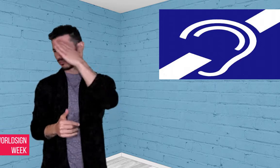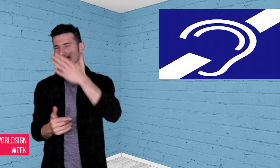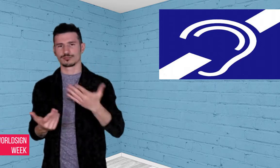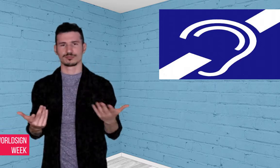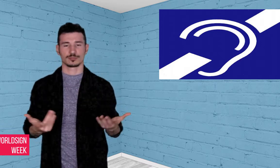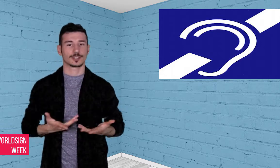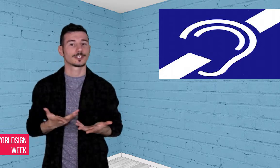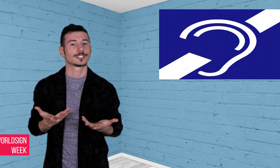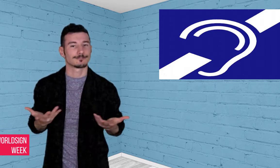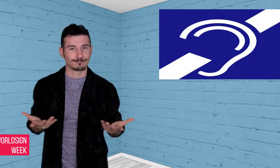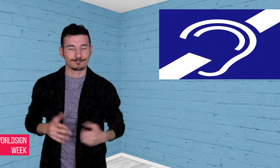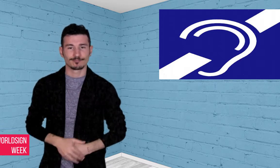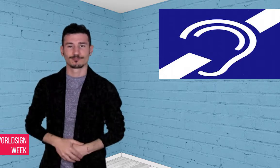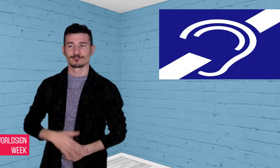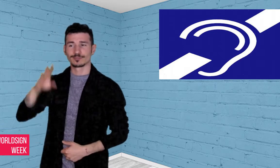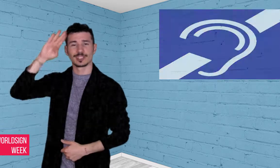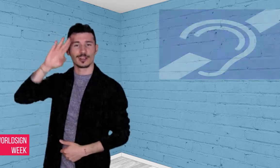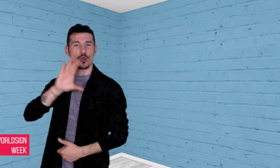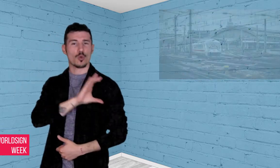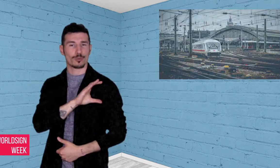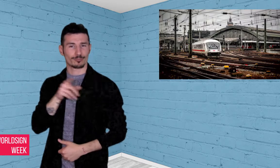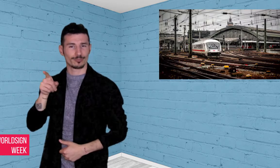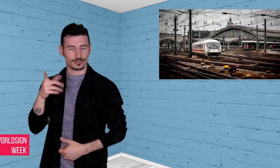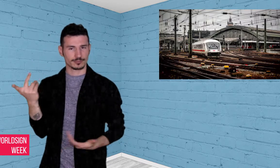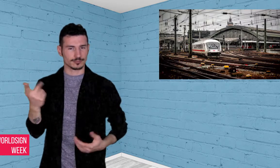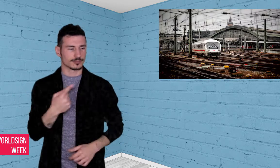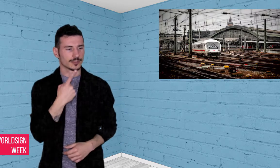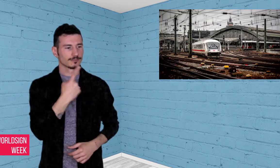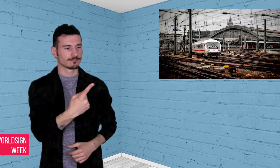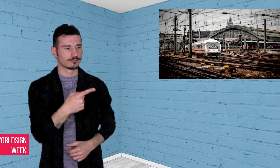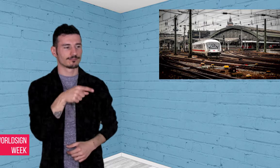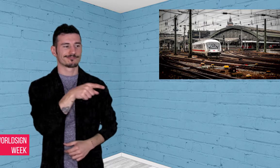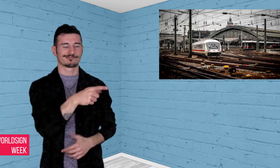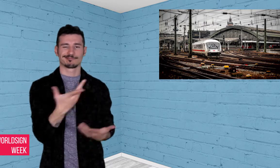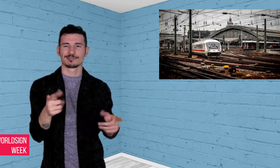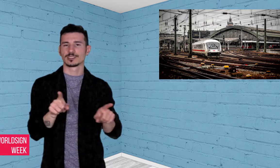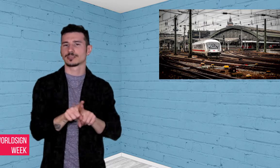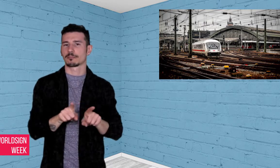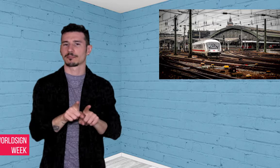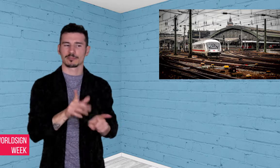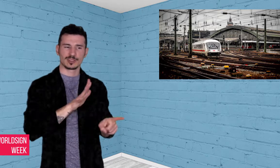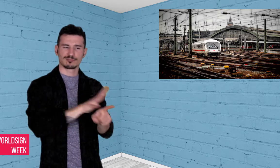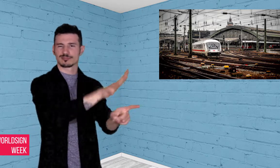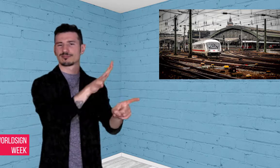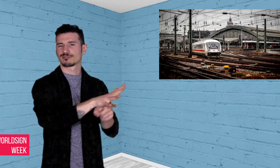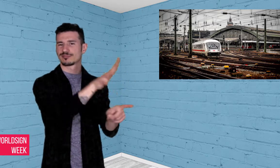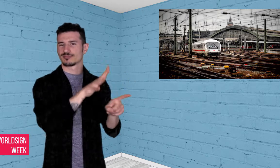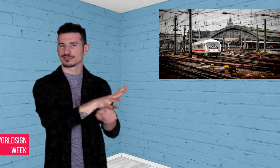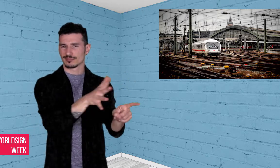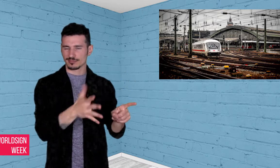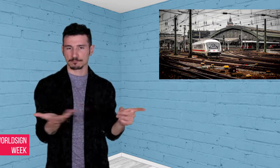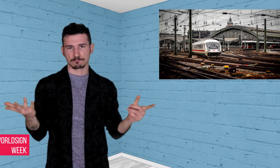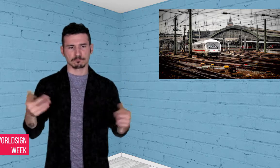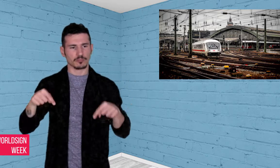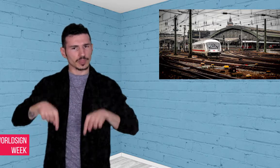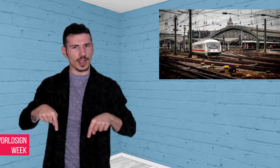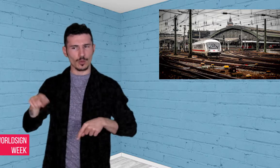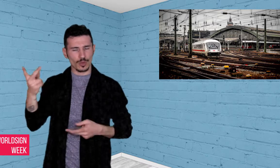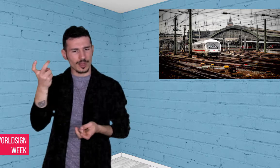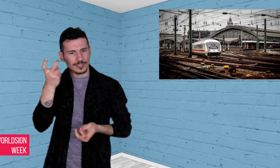two hearing women who sat down and started talking to the deaf girl.